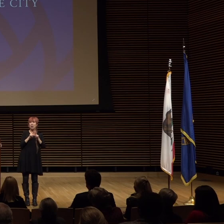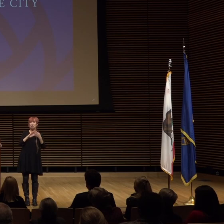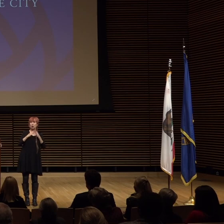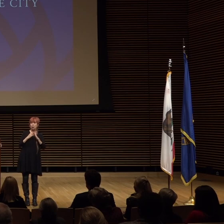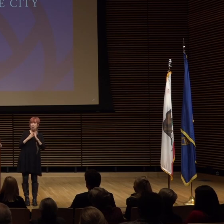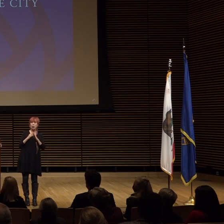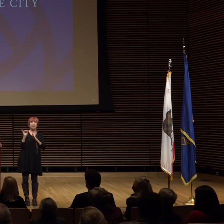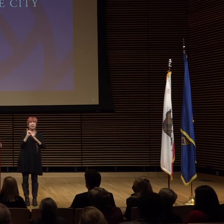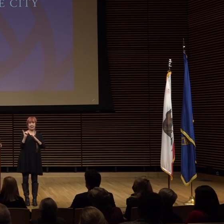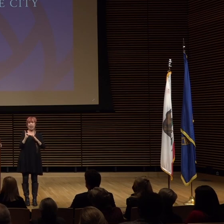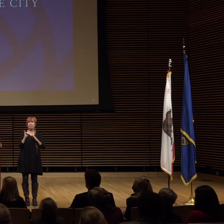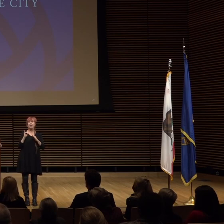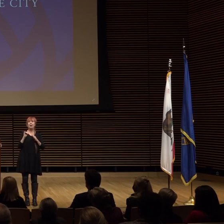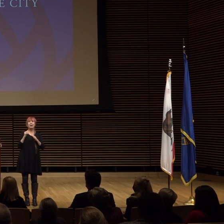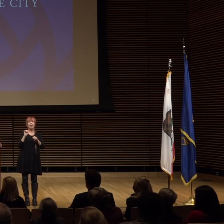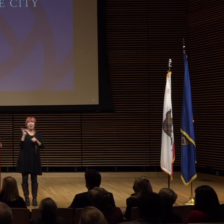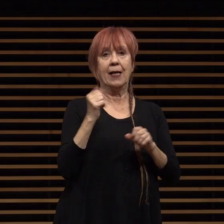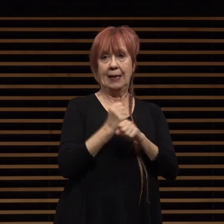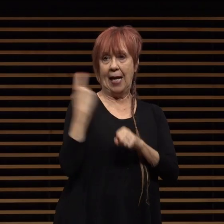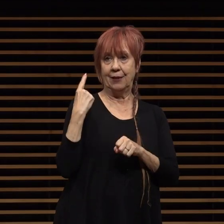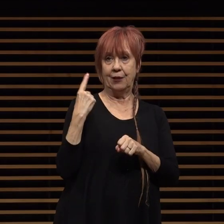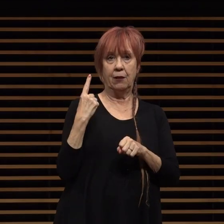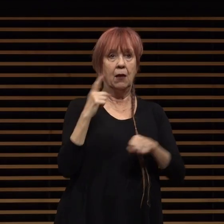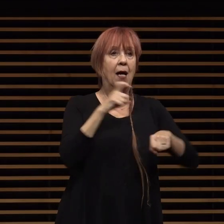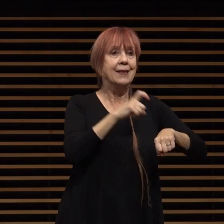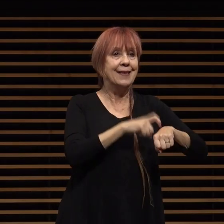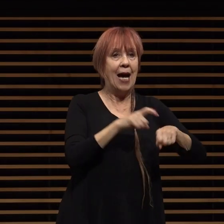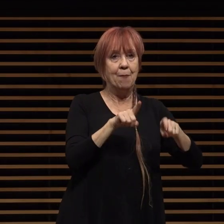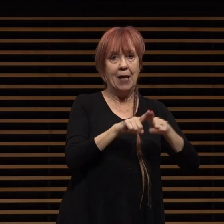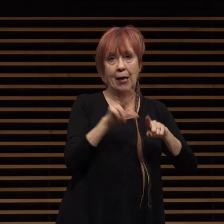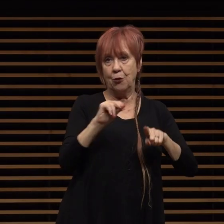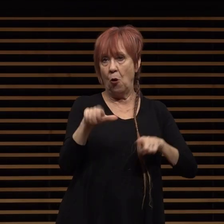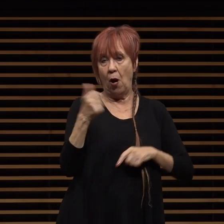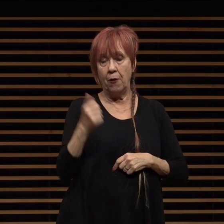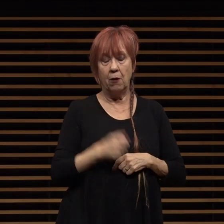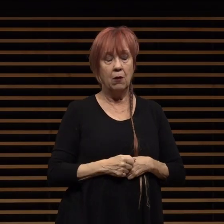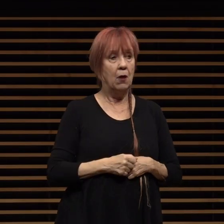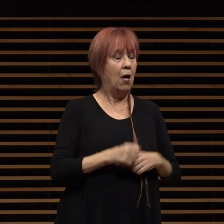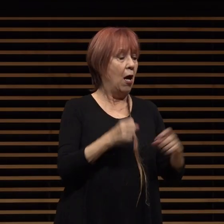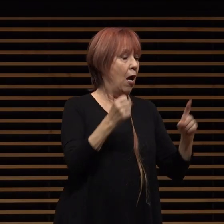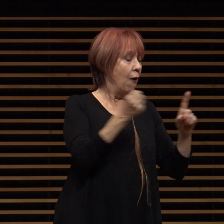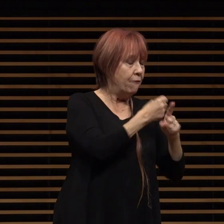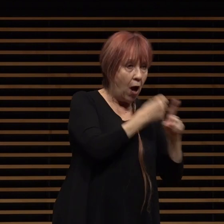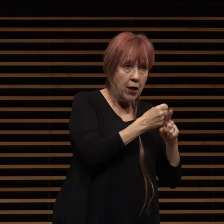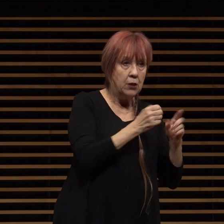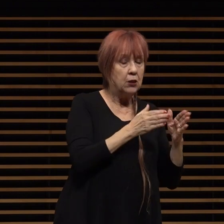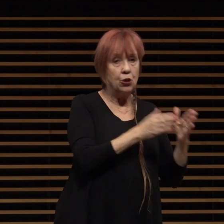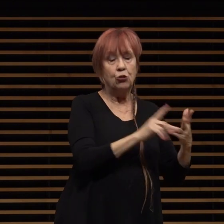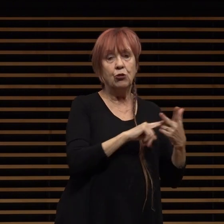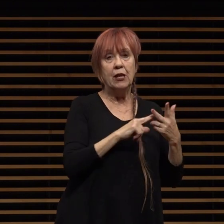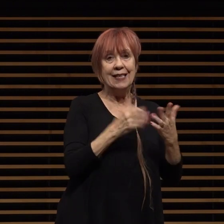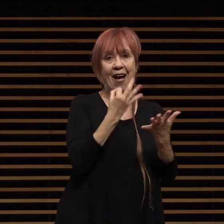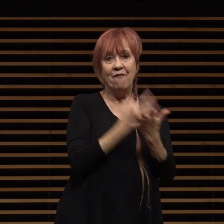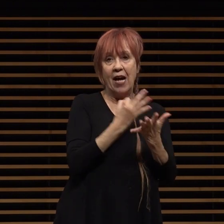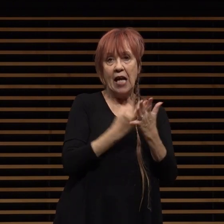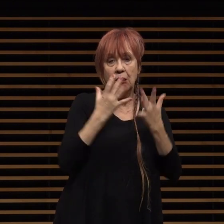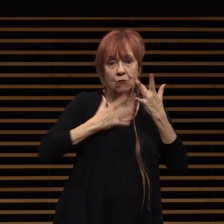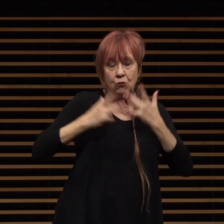time like no other last year be it violence on our streets financial